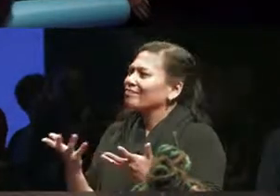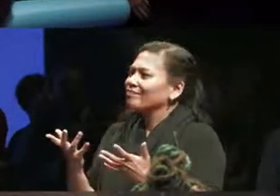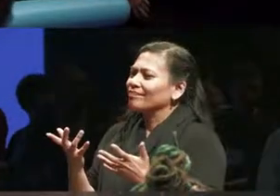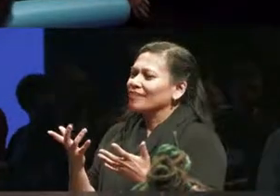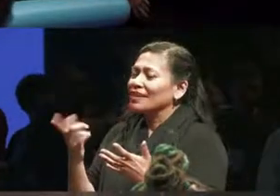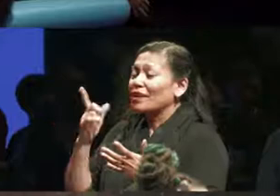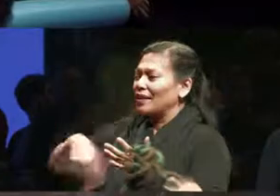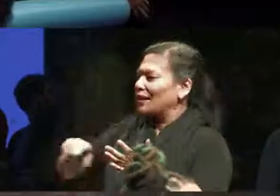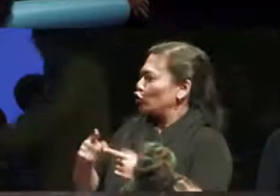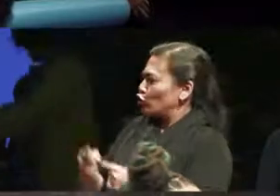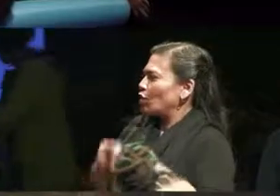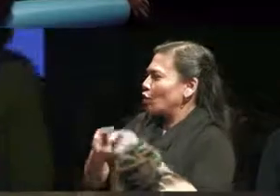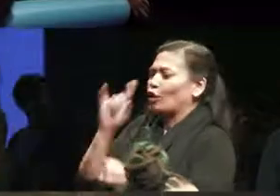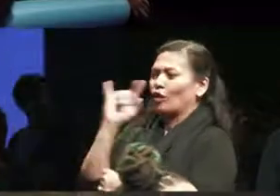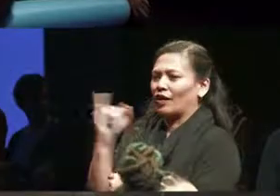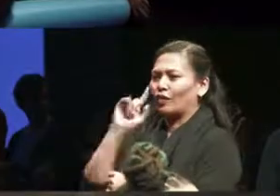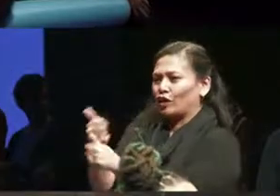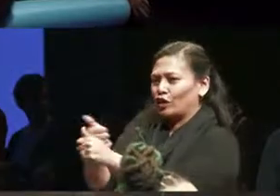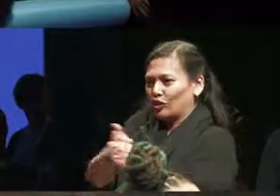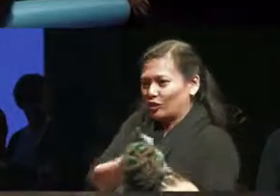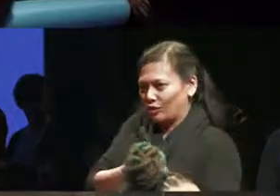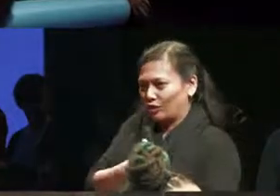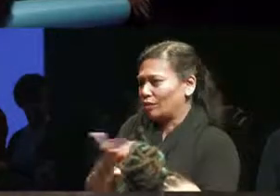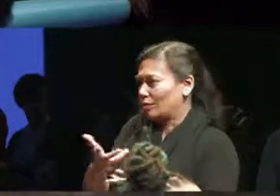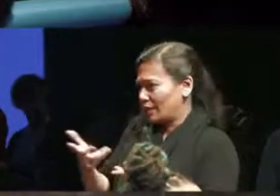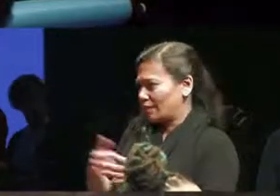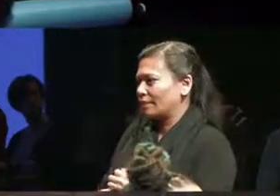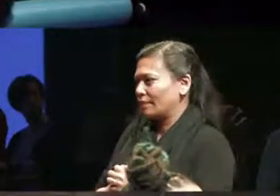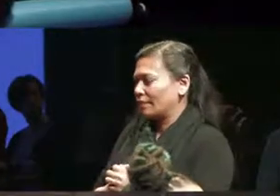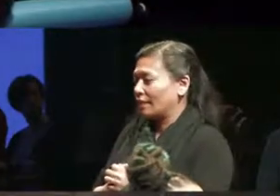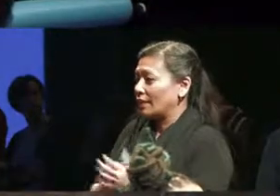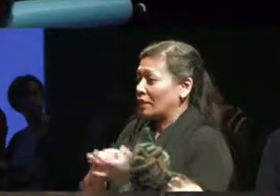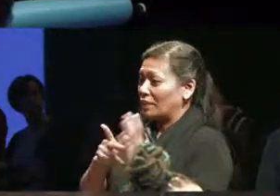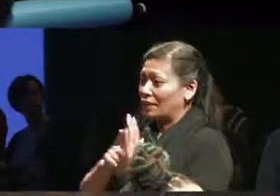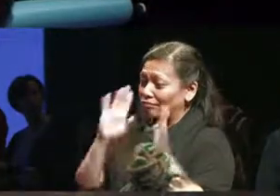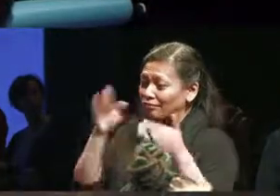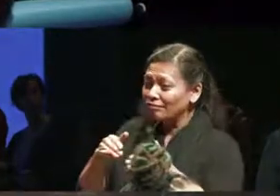movements? Can we centre black Indigenous and people of colour art in